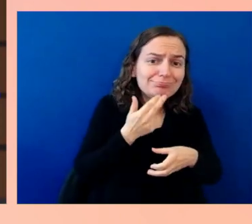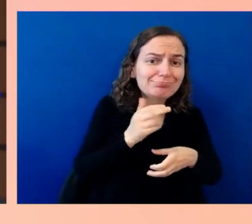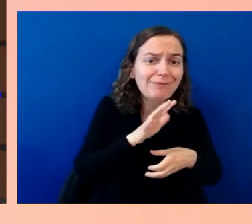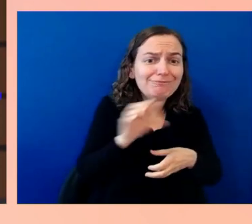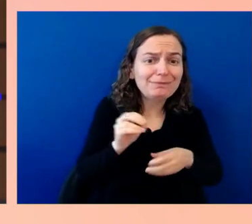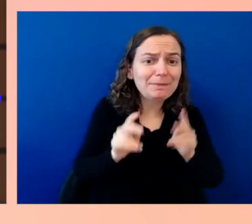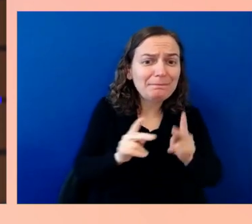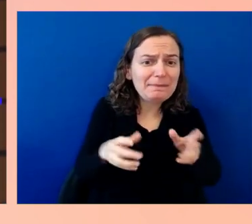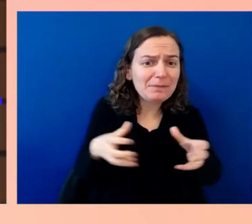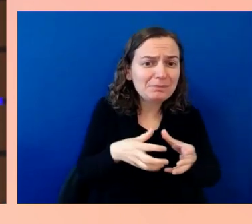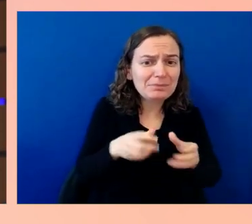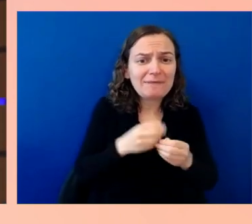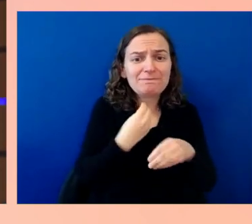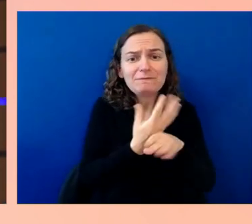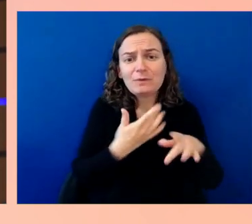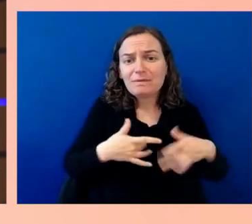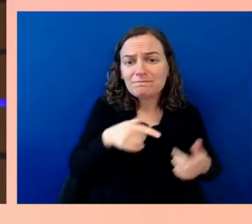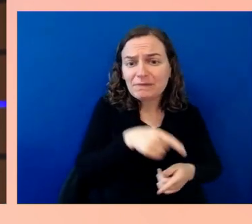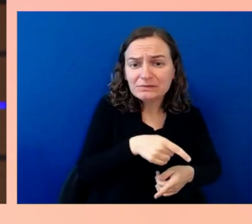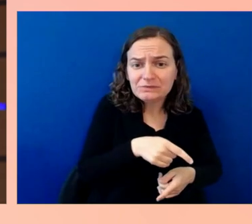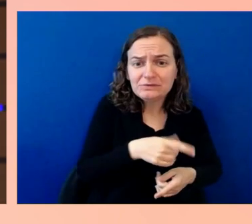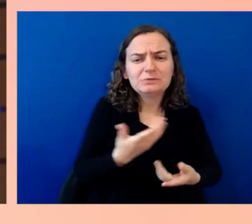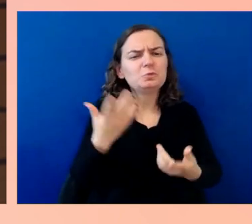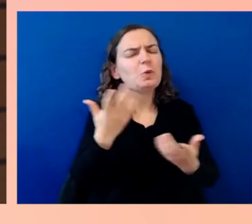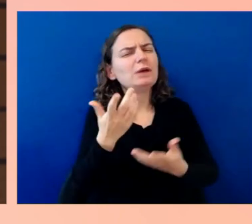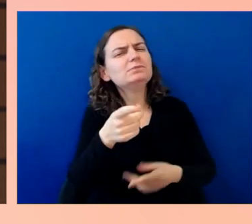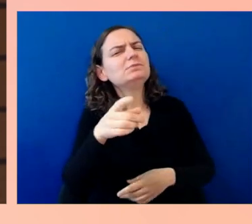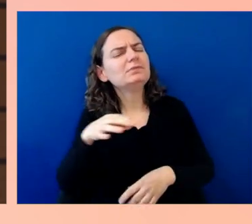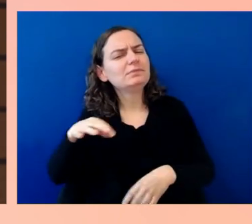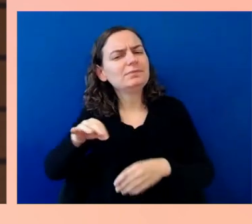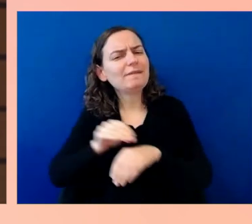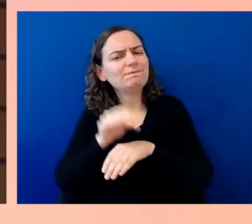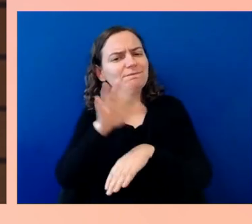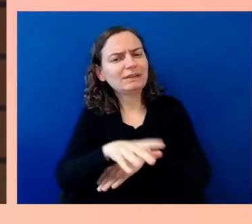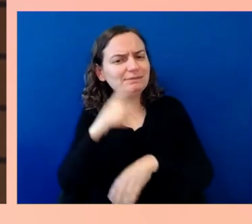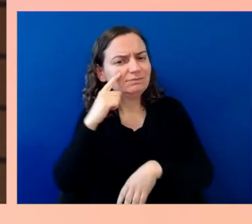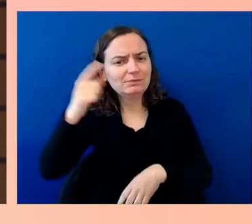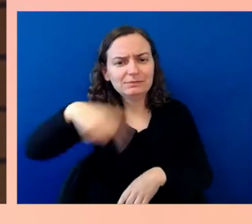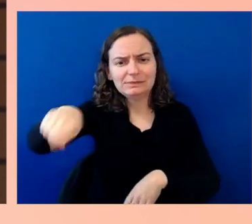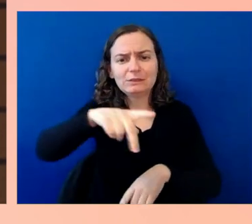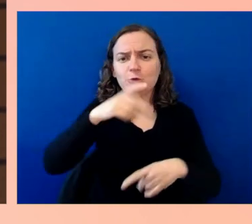I think it goes back to these very human things we were talking about earlier. In so many ways,